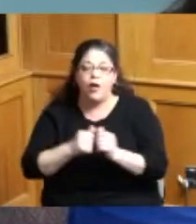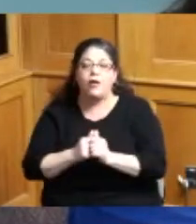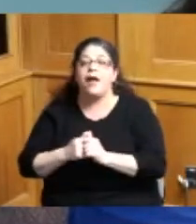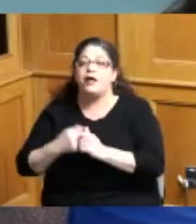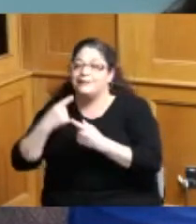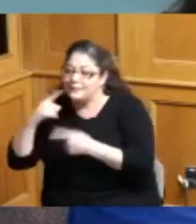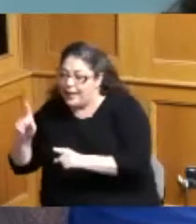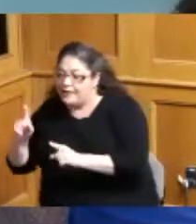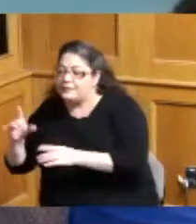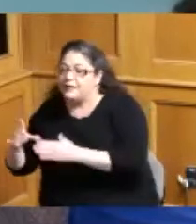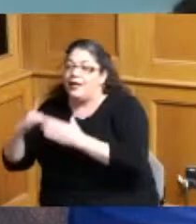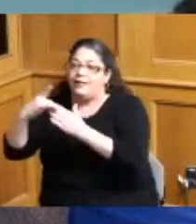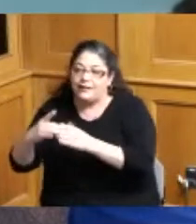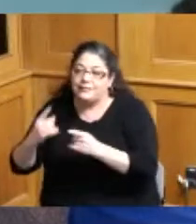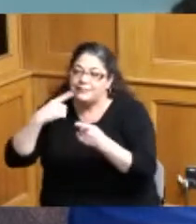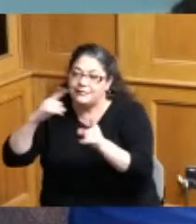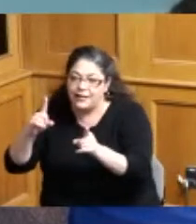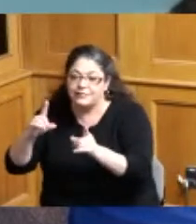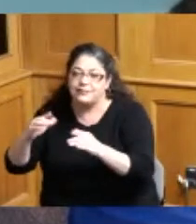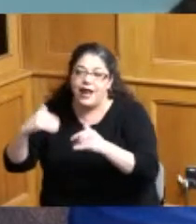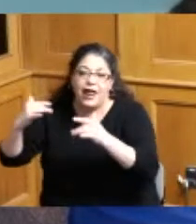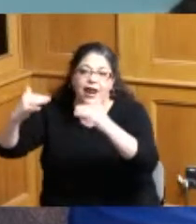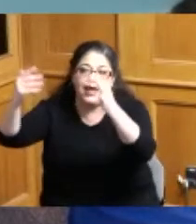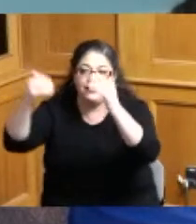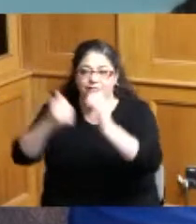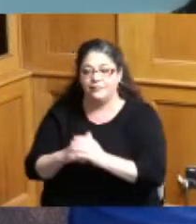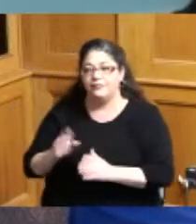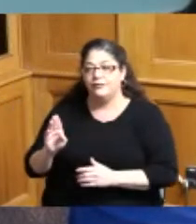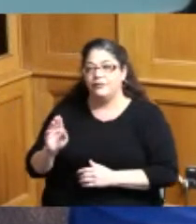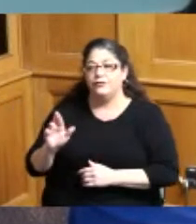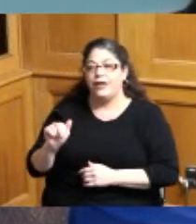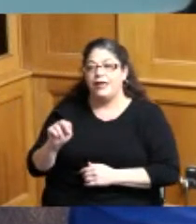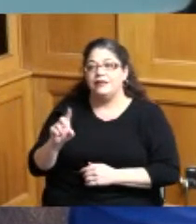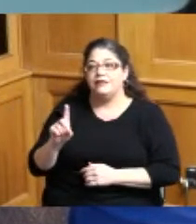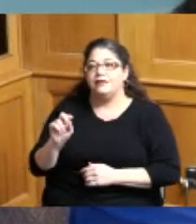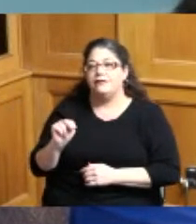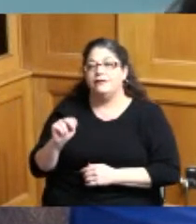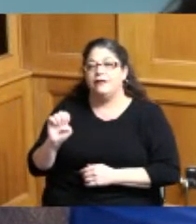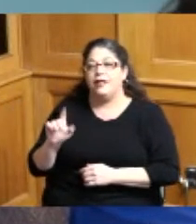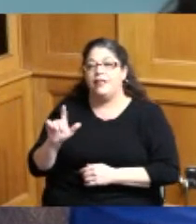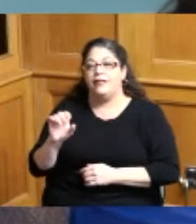so just wanted to recognize Brandon Elliott who's in the room and so we see six foot eight you know